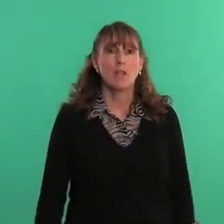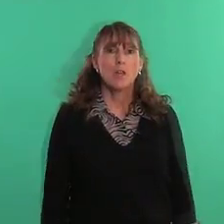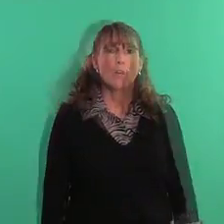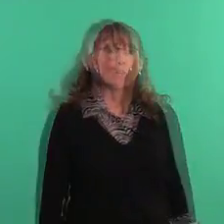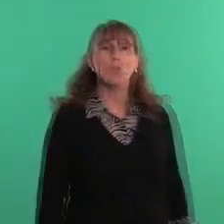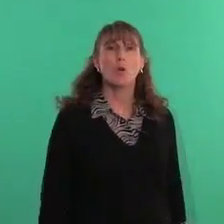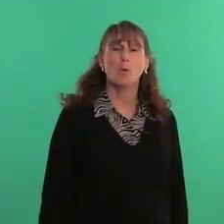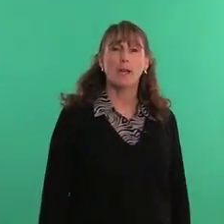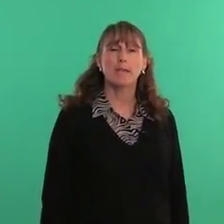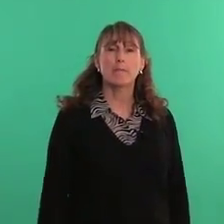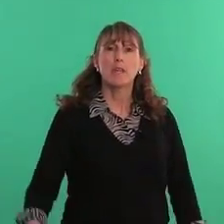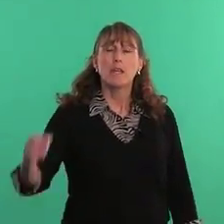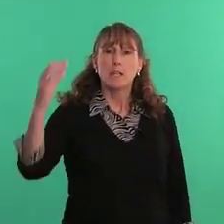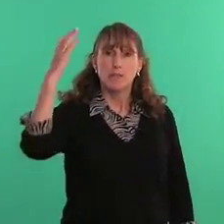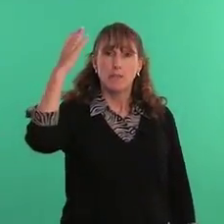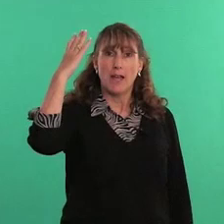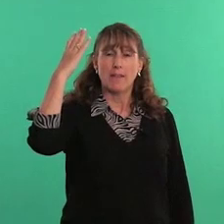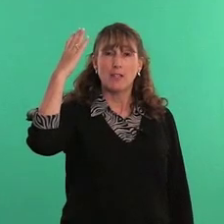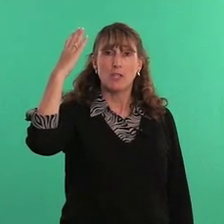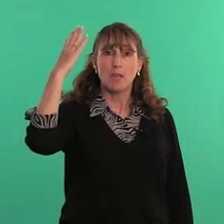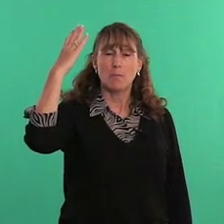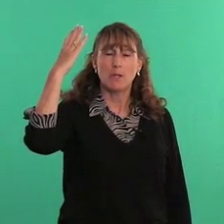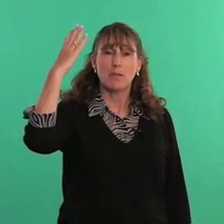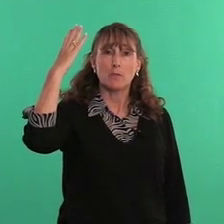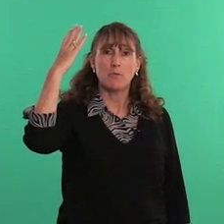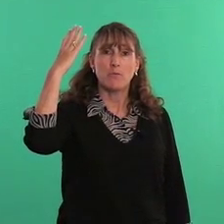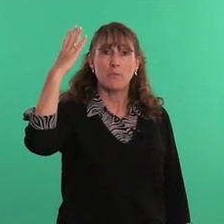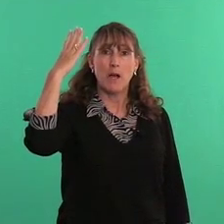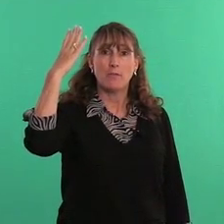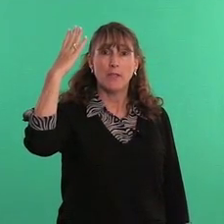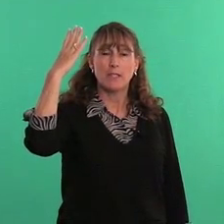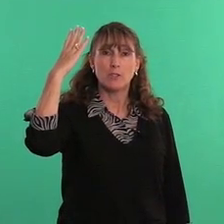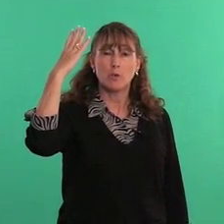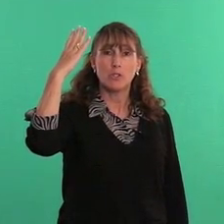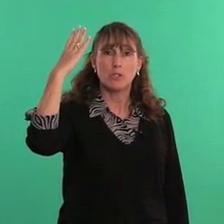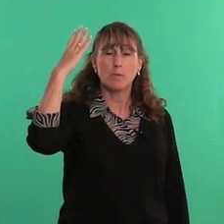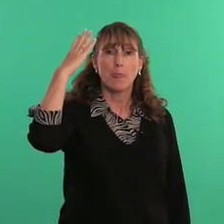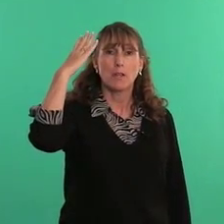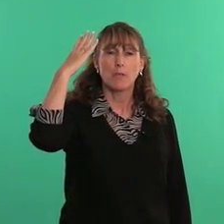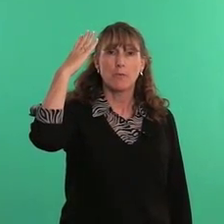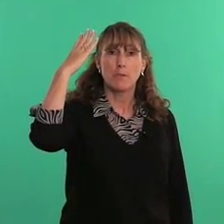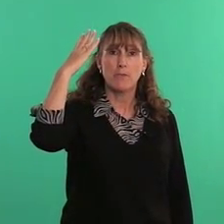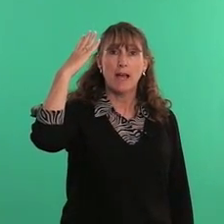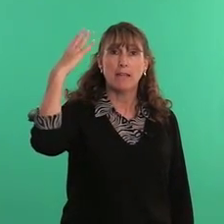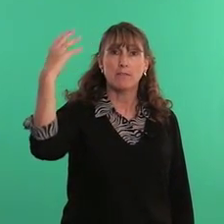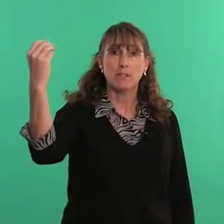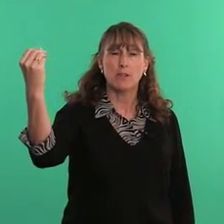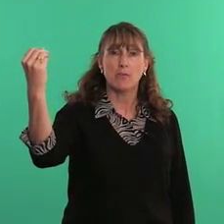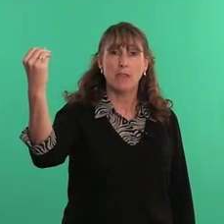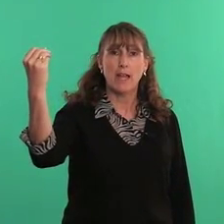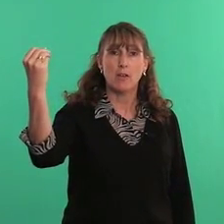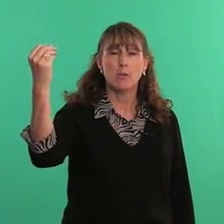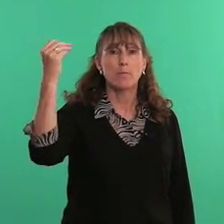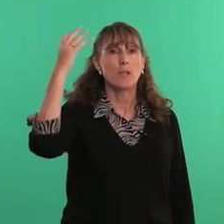go away 5 handshape, palm faces toward you go from the 5 to the flat O